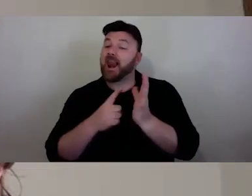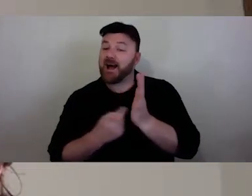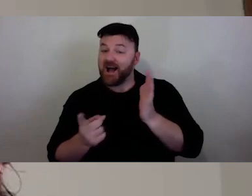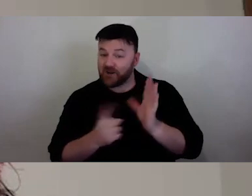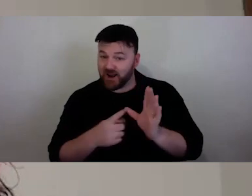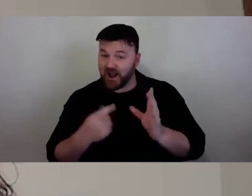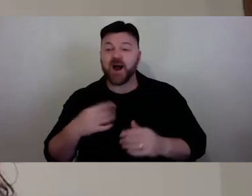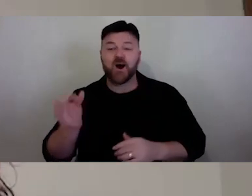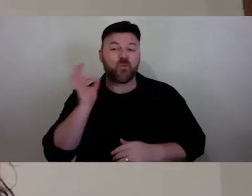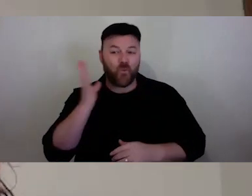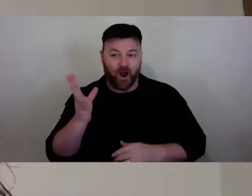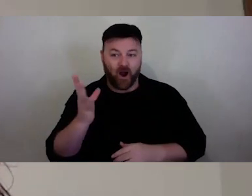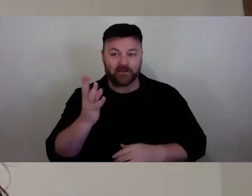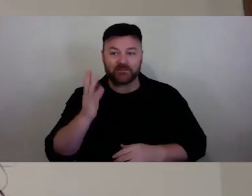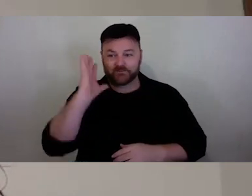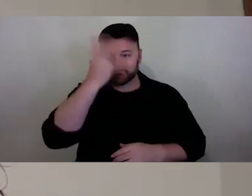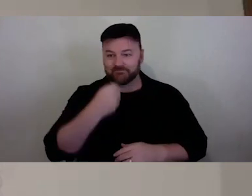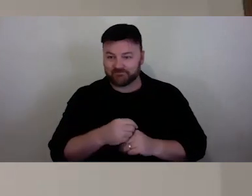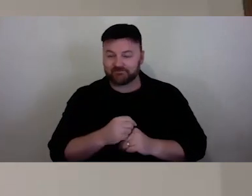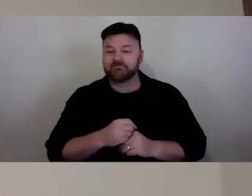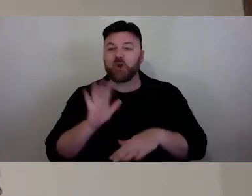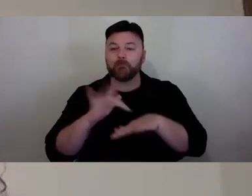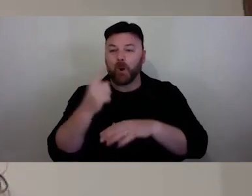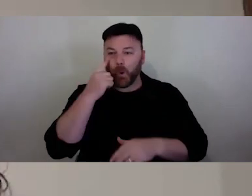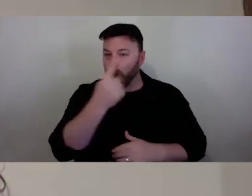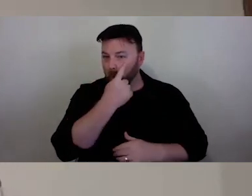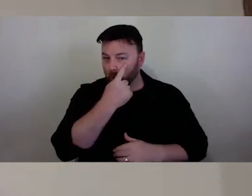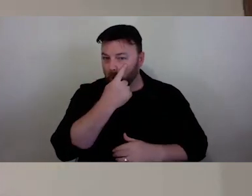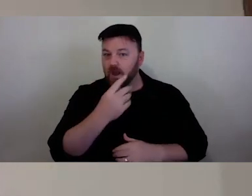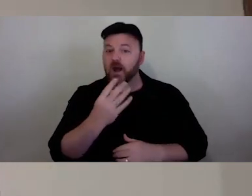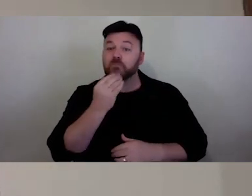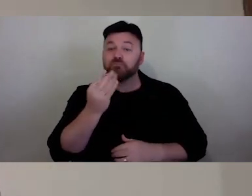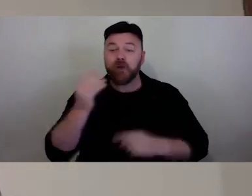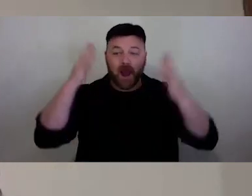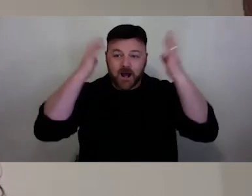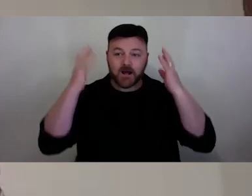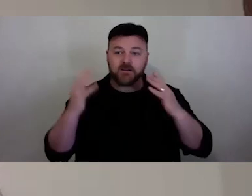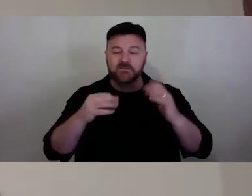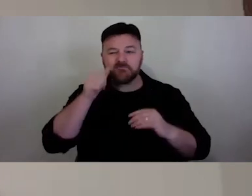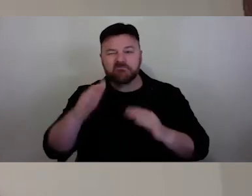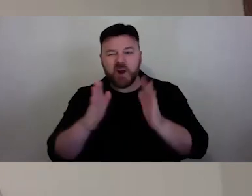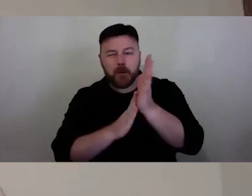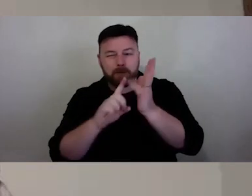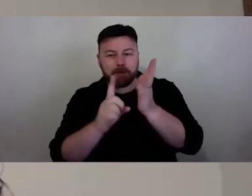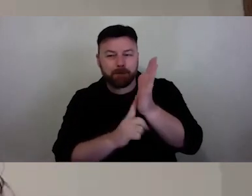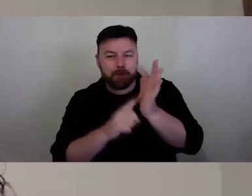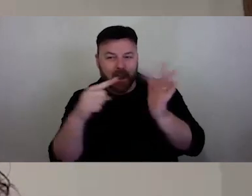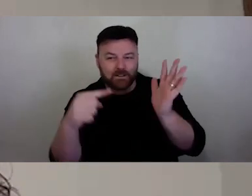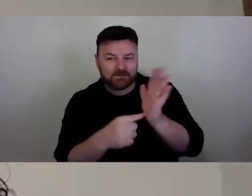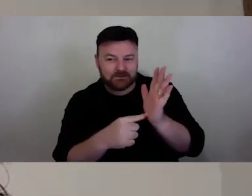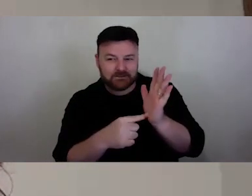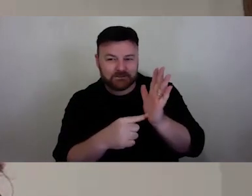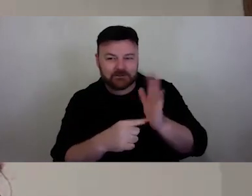pail skin, blue eyes, brown hair in a mullet style, a black shirt with